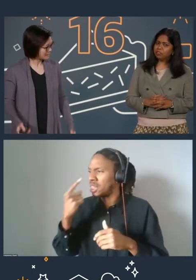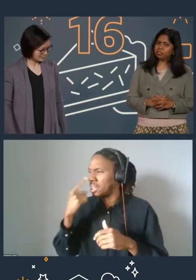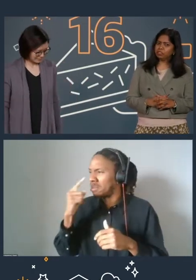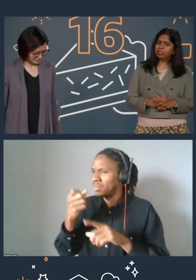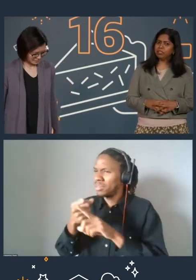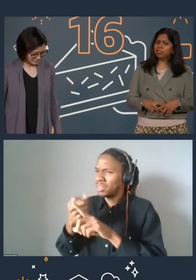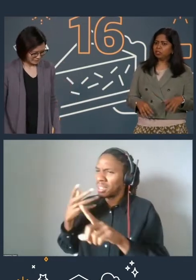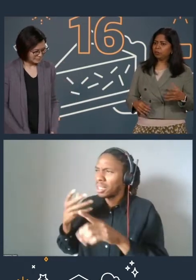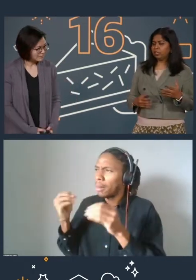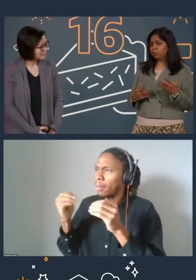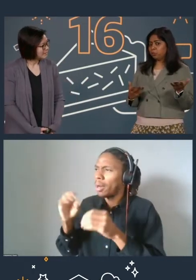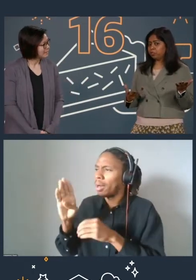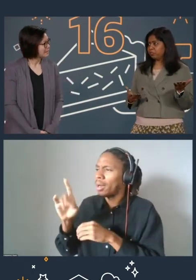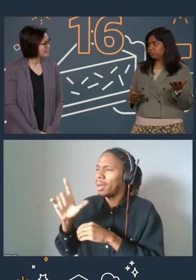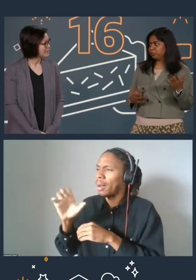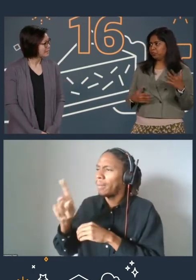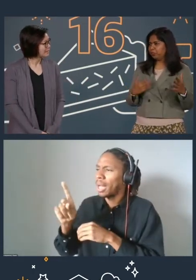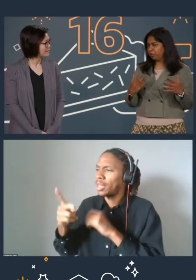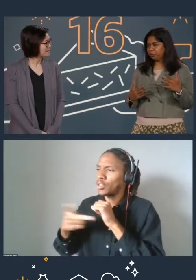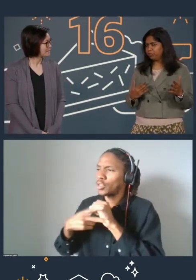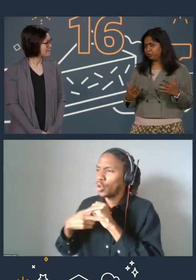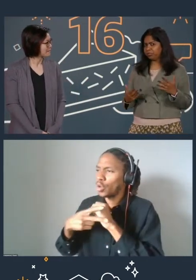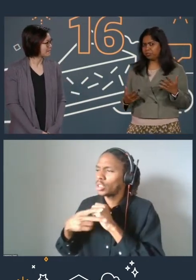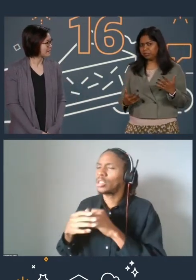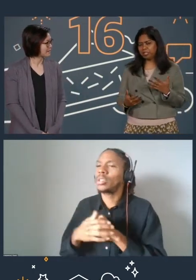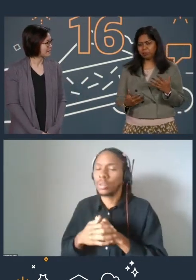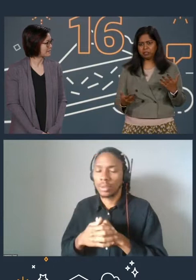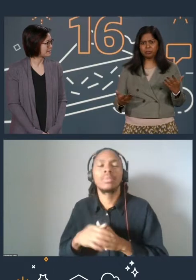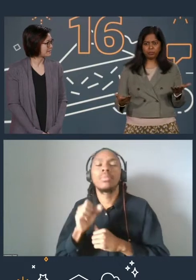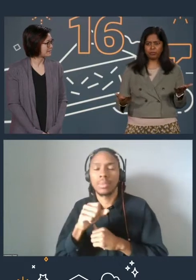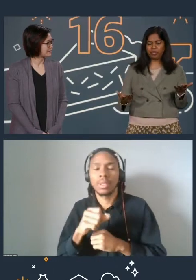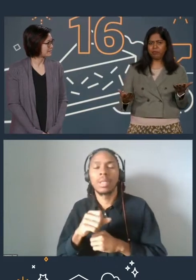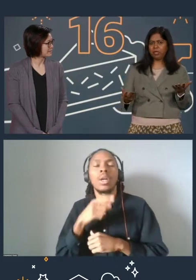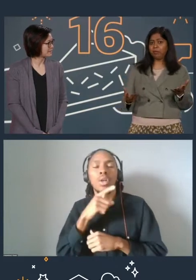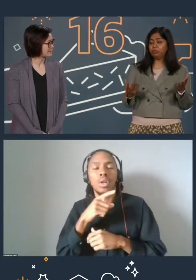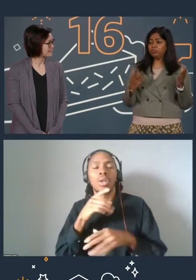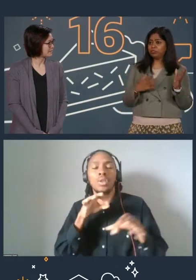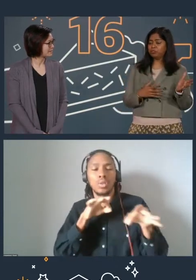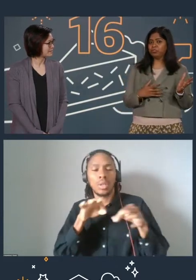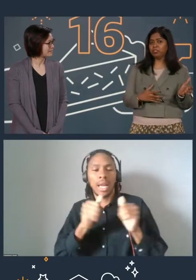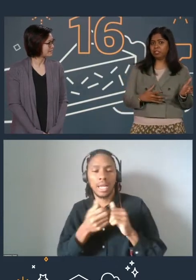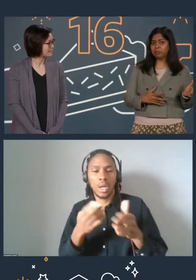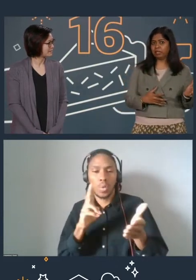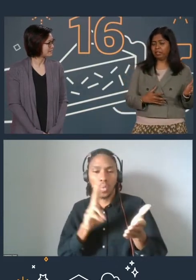Sure, so as you walked us through how to enroll into the Skill Builder program, there is a storage learning plan